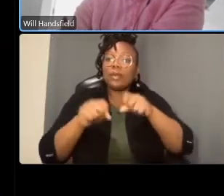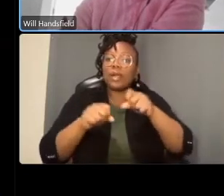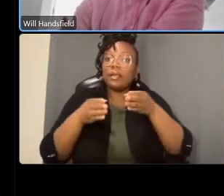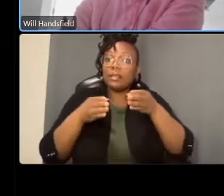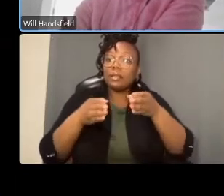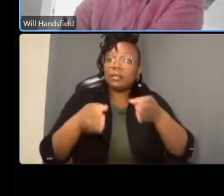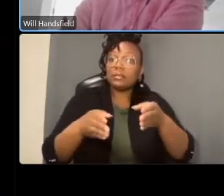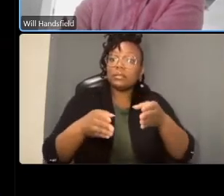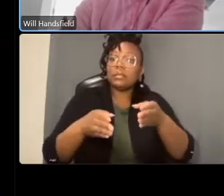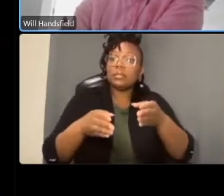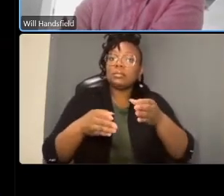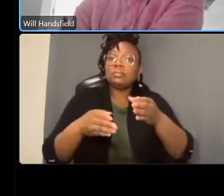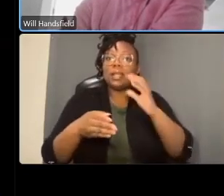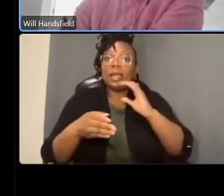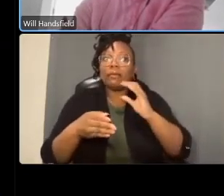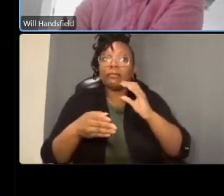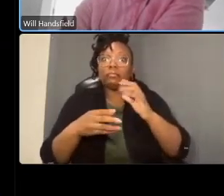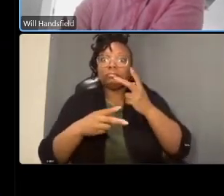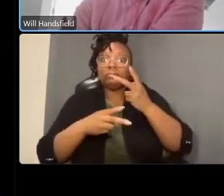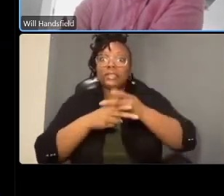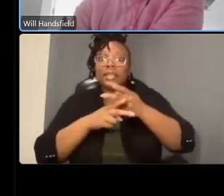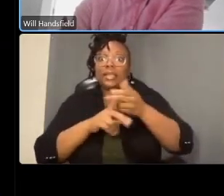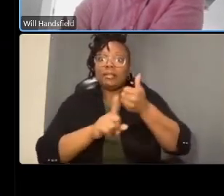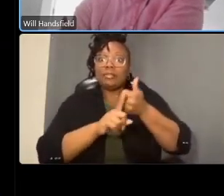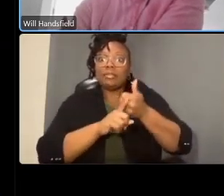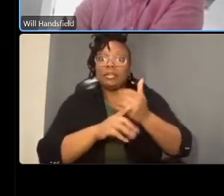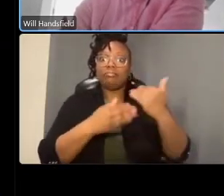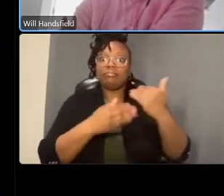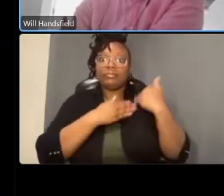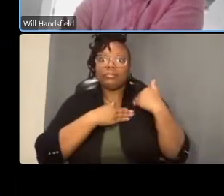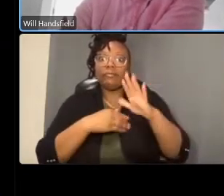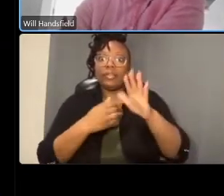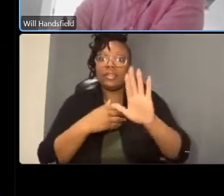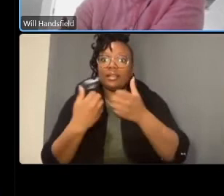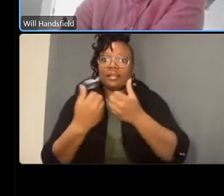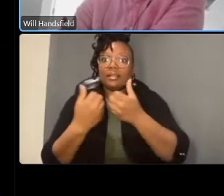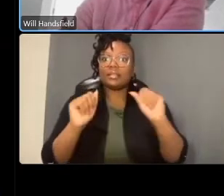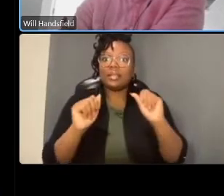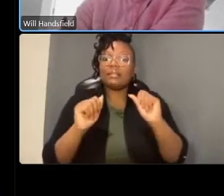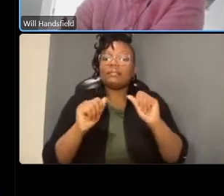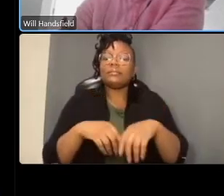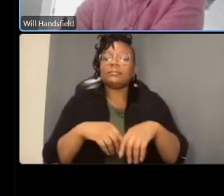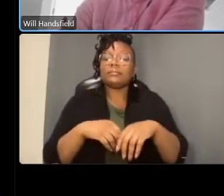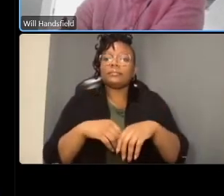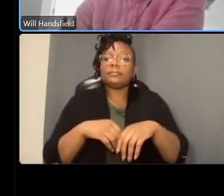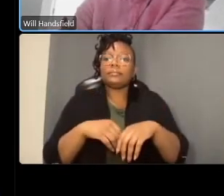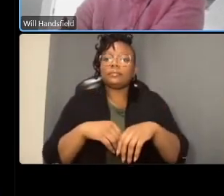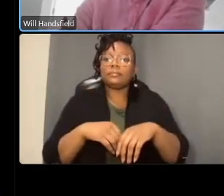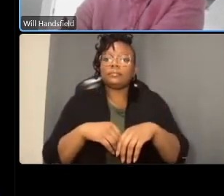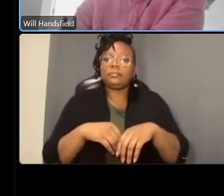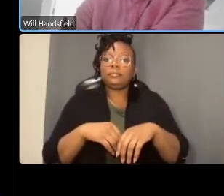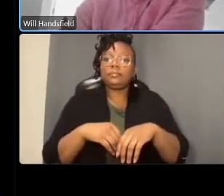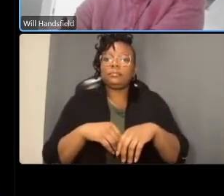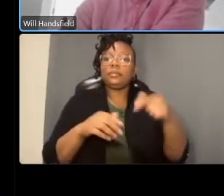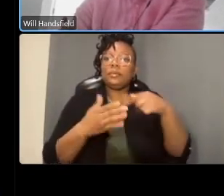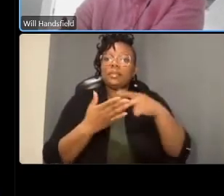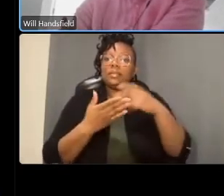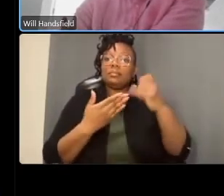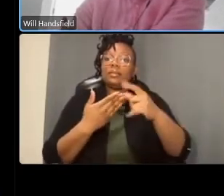everyone was able to there are a lot of crashes over the years but uh but with this project i think it's going to be safer for everyone i think one of the earlier comments was about